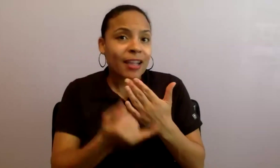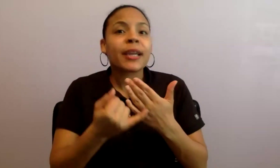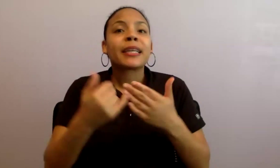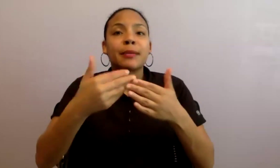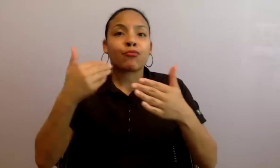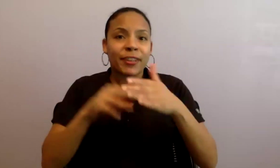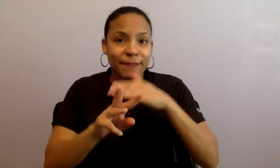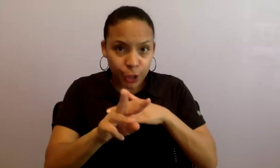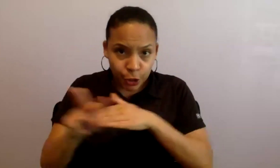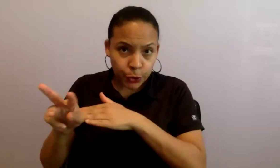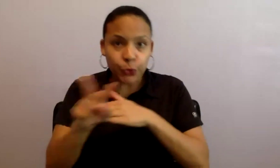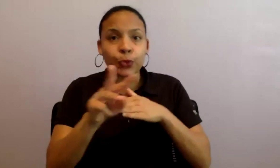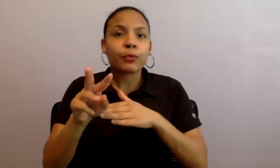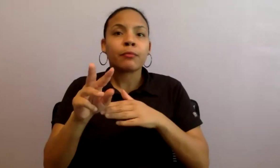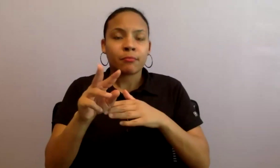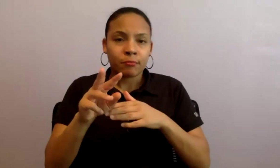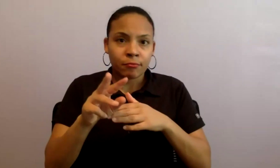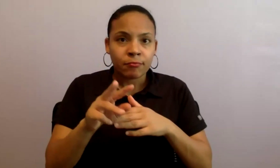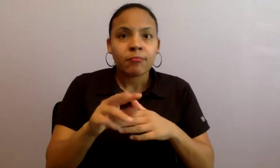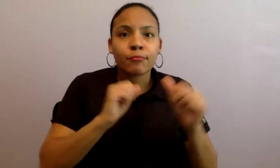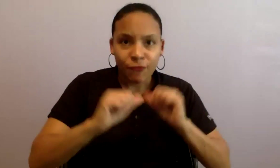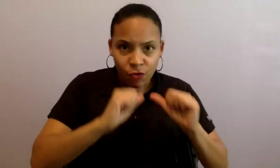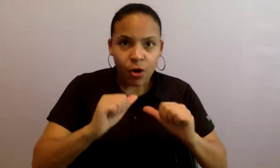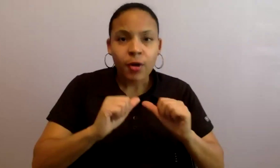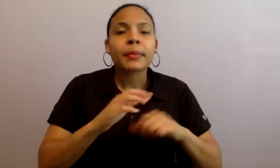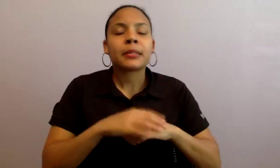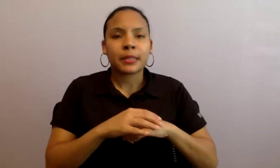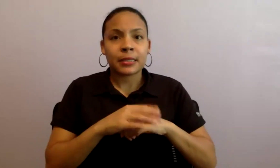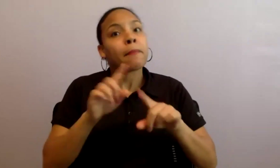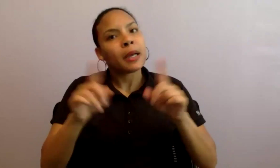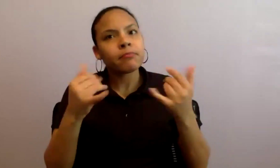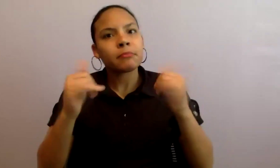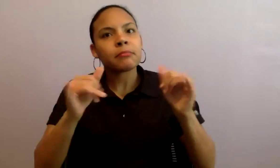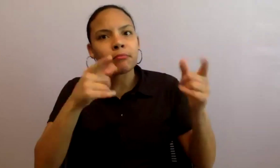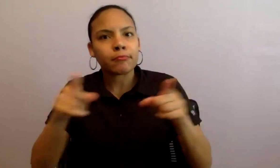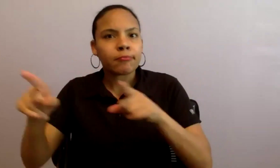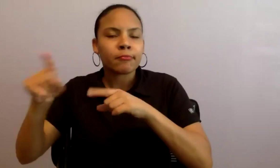development is still taking place, albeit in front of a ticketed audience on September 1st, is the